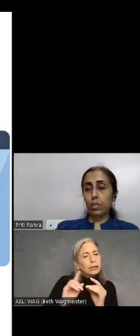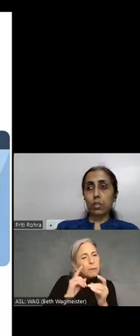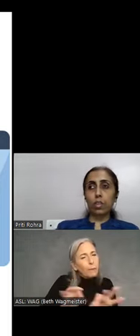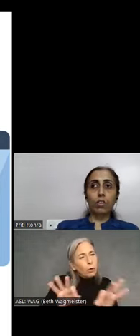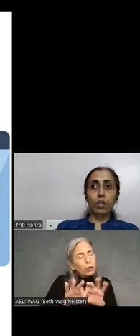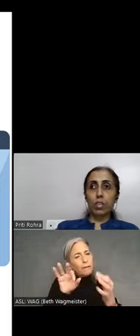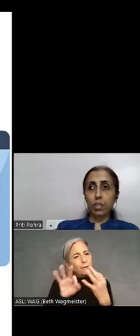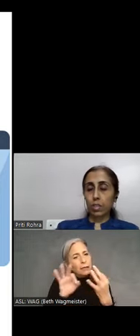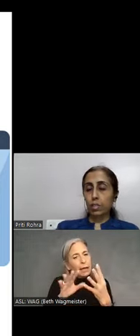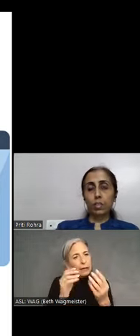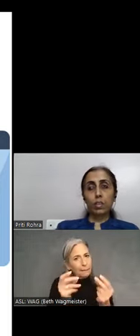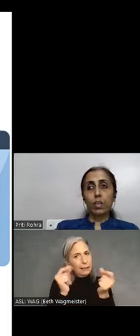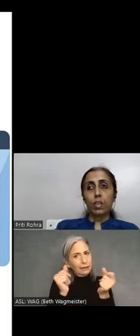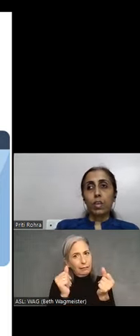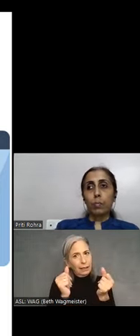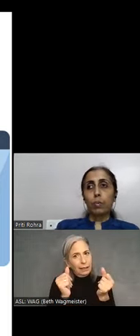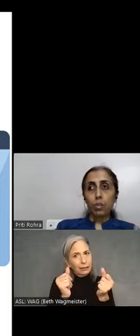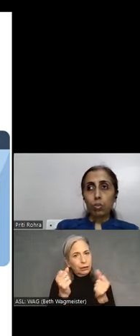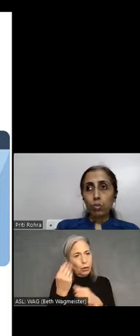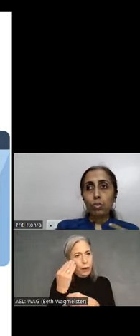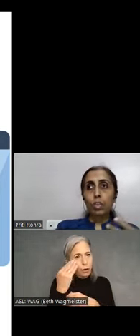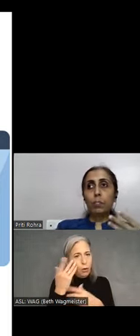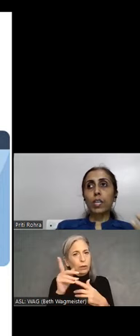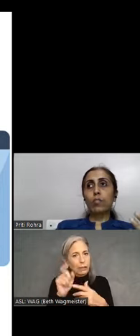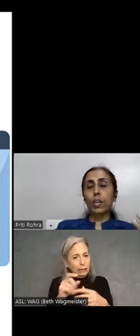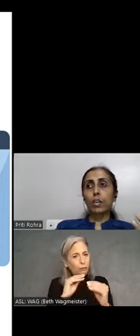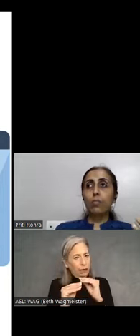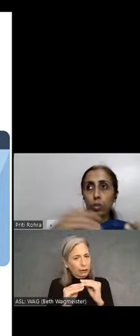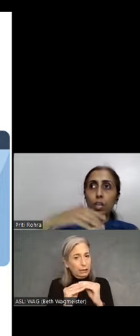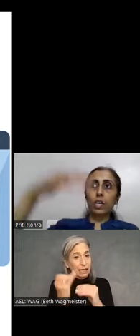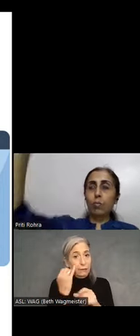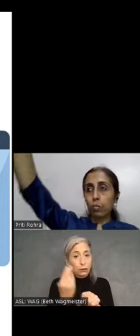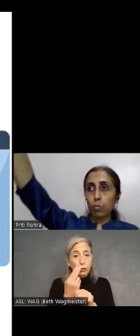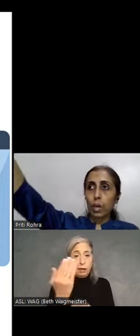let's say after ten seconds. A person who is using a magnifier will take time to go back